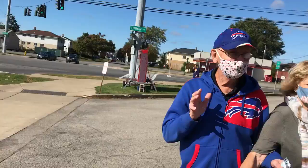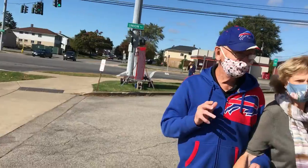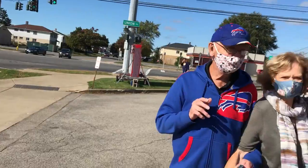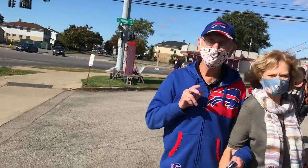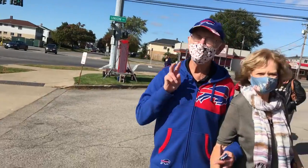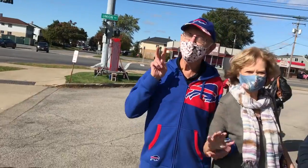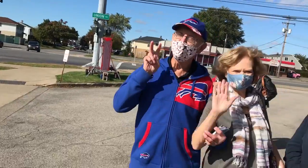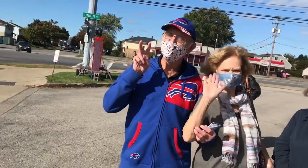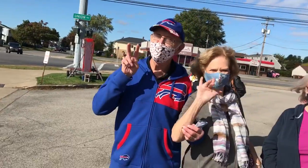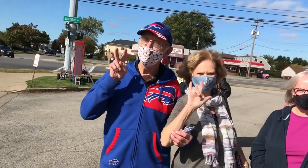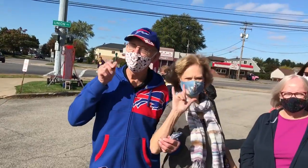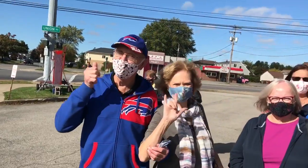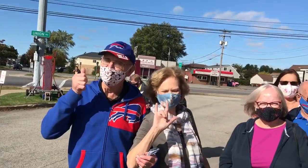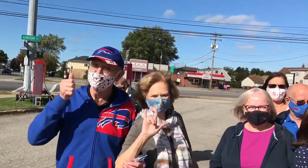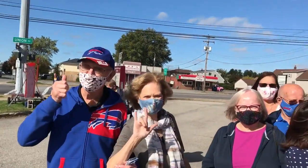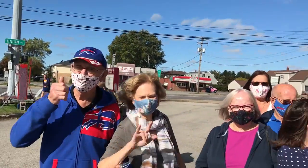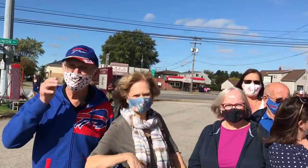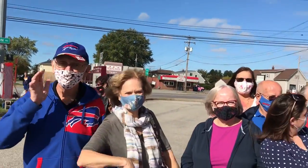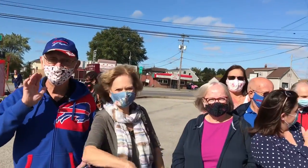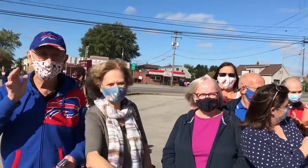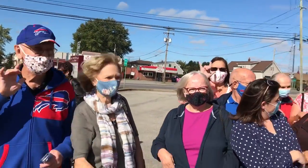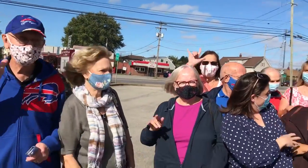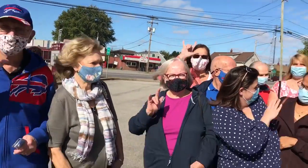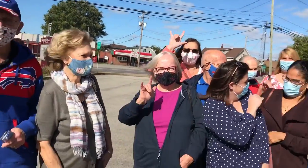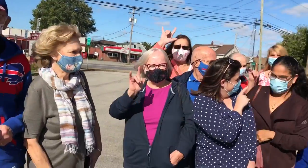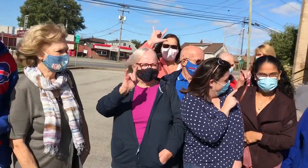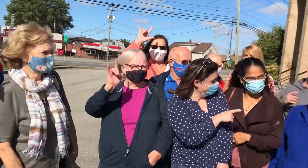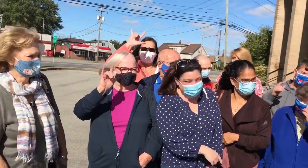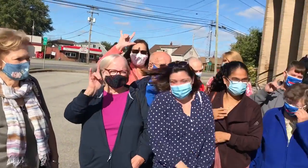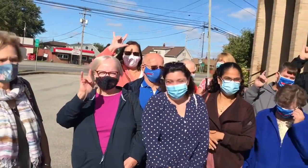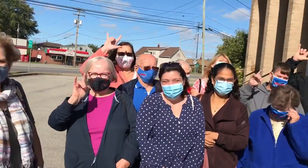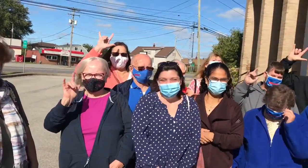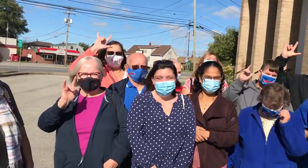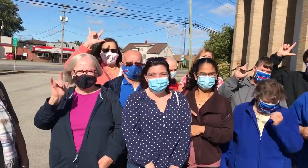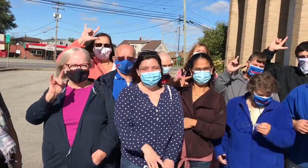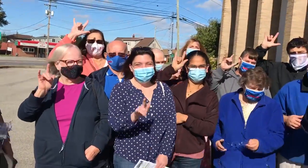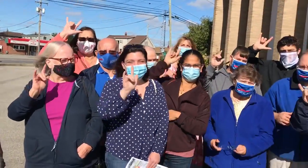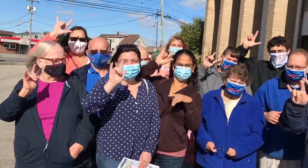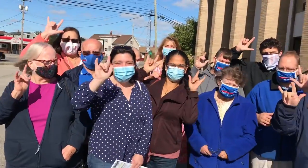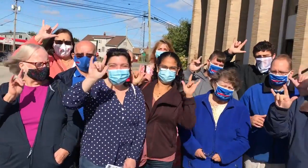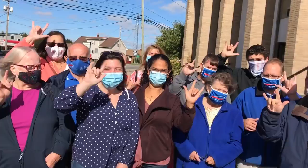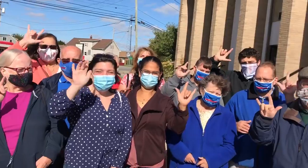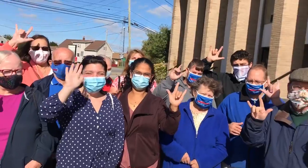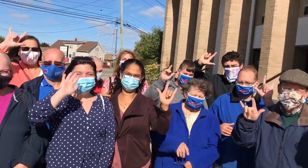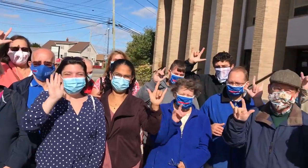This videos shows members of the Buffalo Deaf community waving and signing "I love you" to the camera.